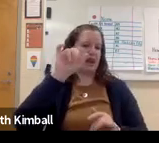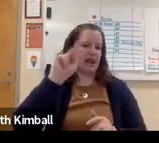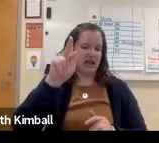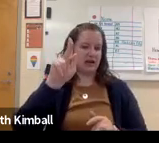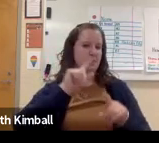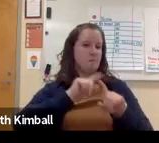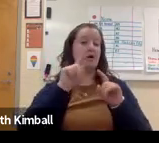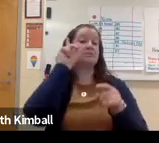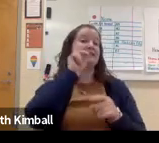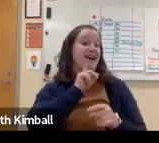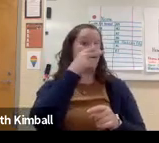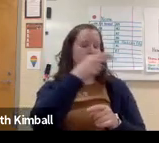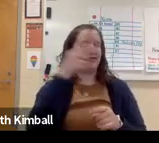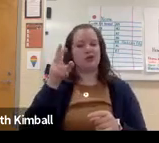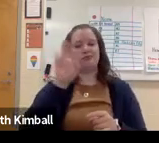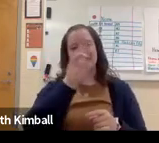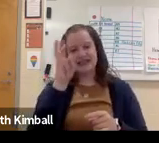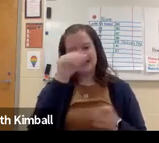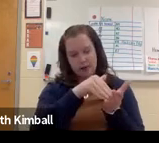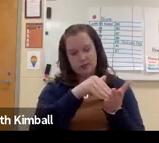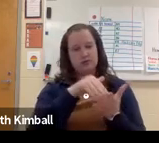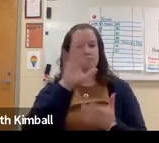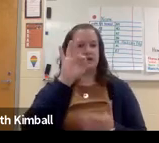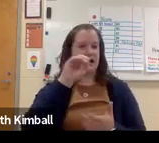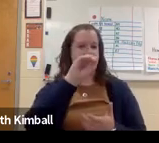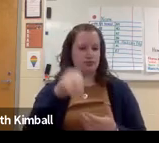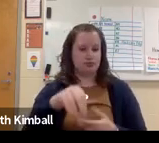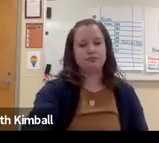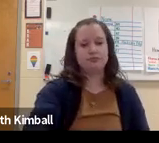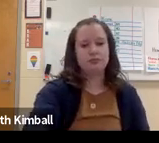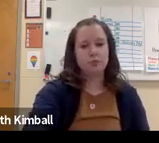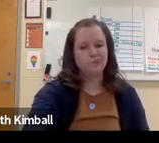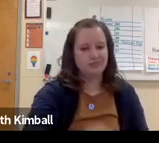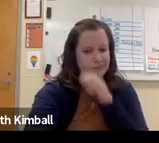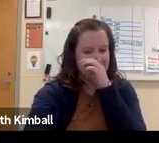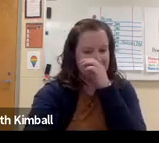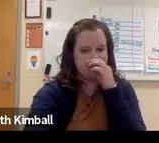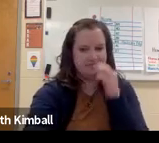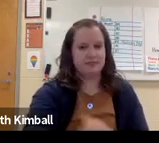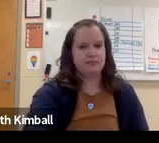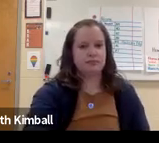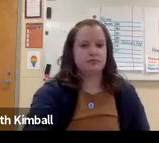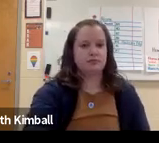there is a link that's been provided. You can see here on the slide. But specifically, deaf and hard of hearing students,